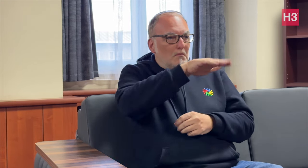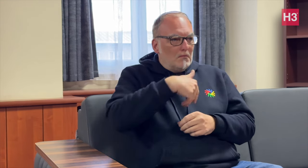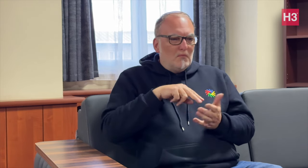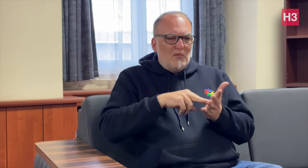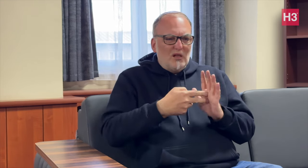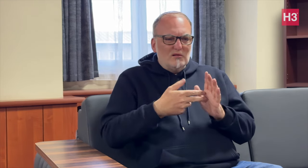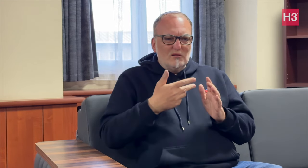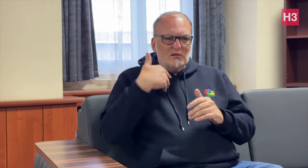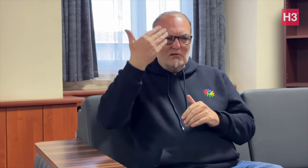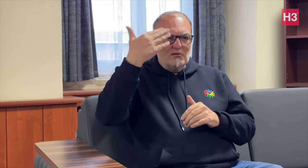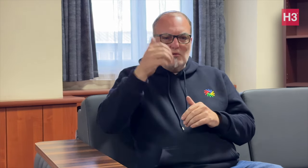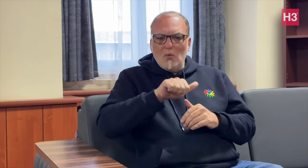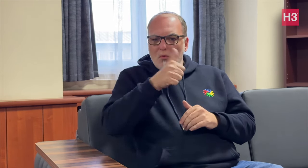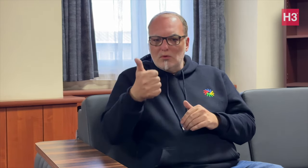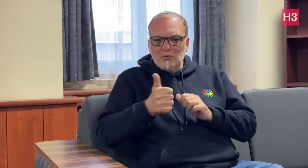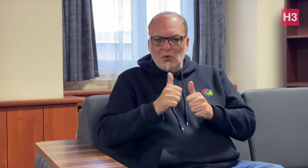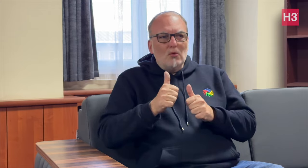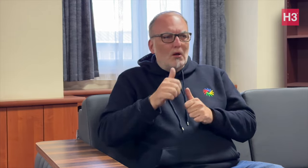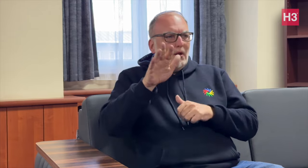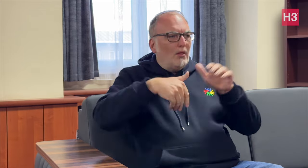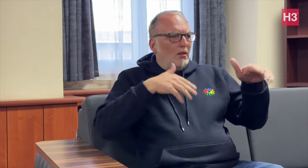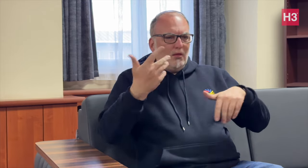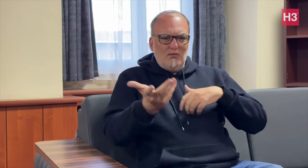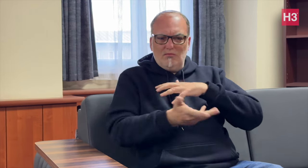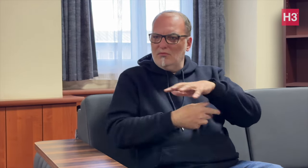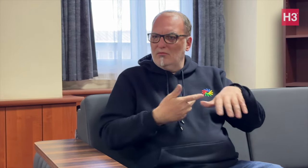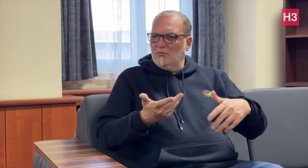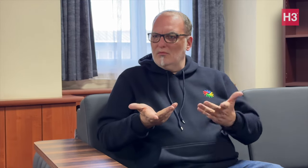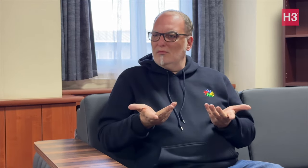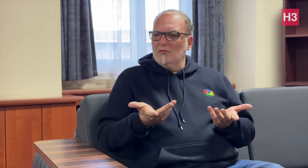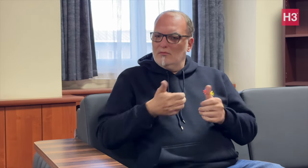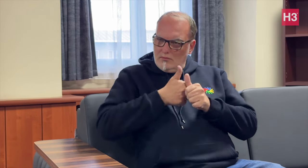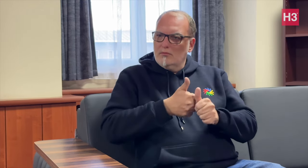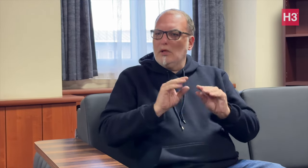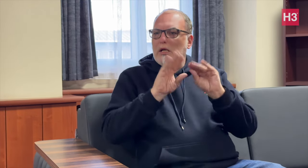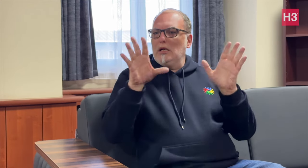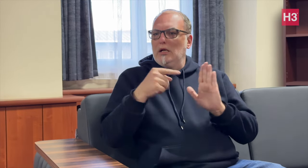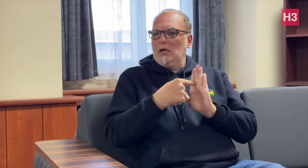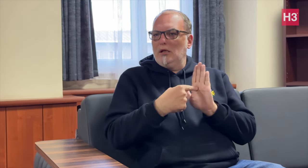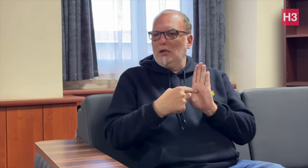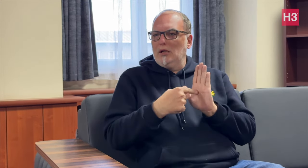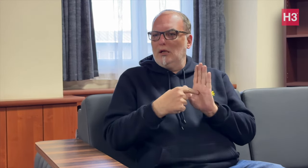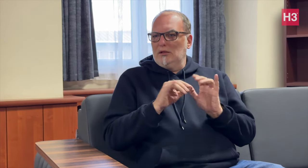deadline, it would lead to a mess. The regulations were clear and we had to abide by them.